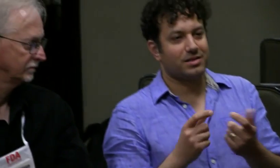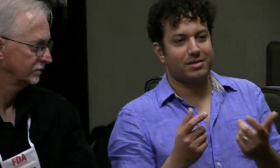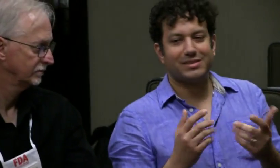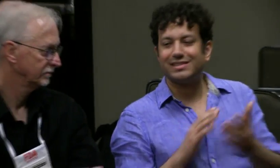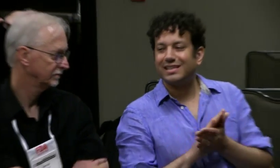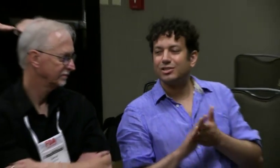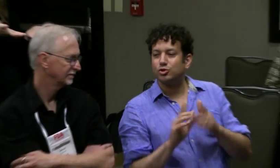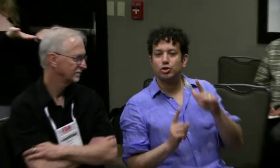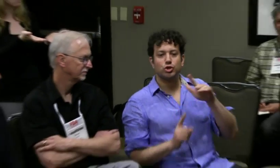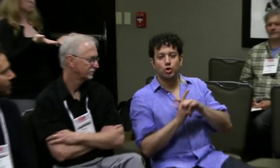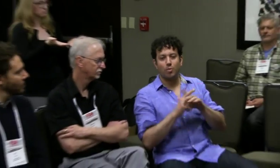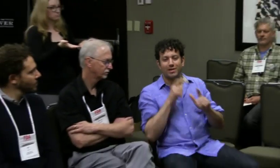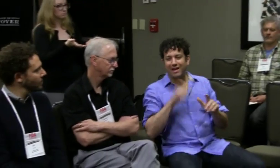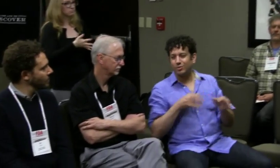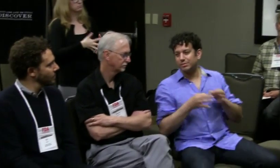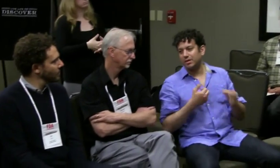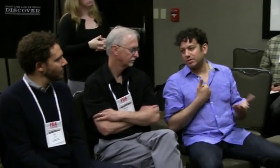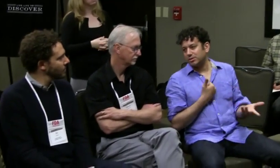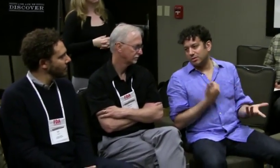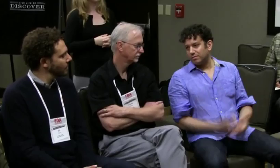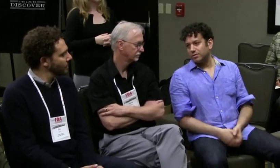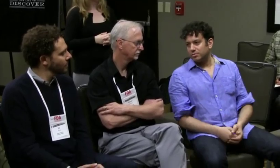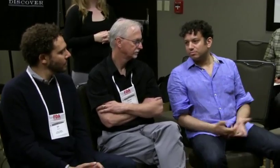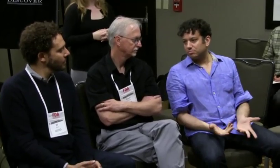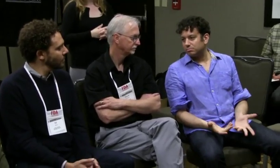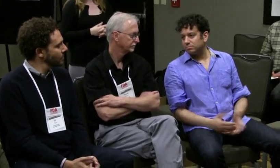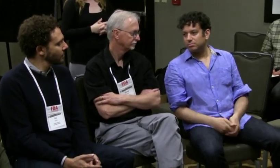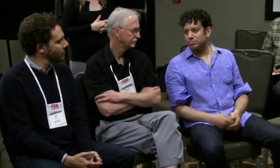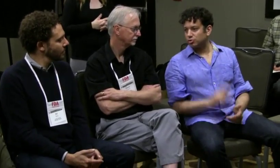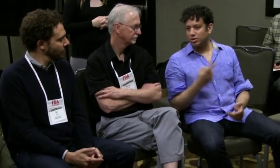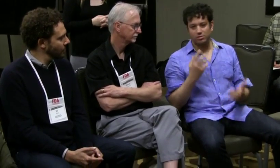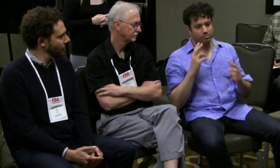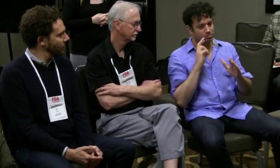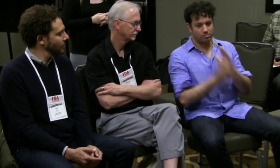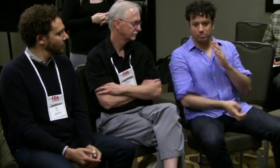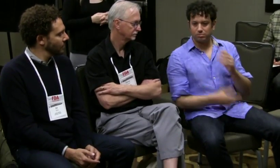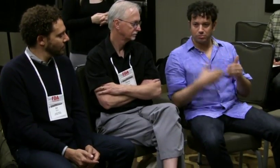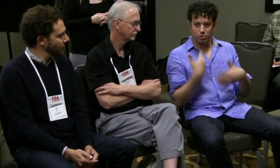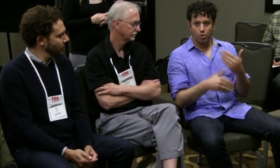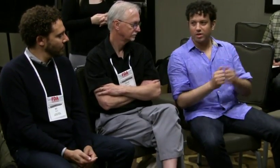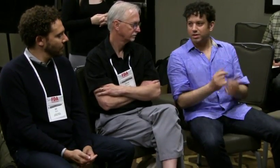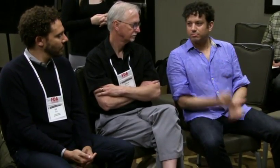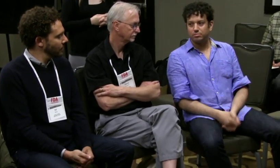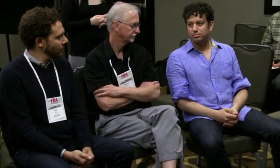(translator) Right, you're exactly right. It was so nice to show up and not have to justify or explain myself,